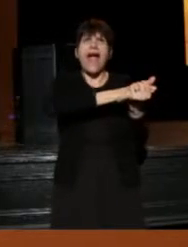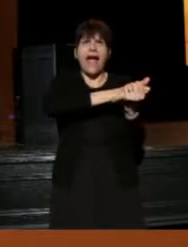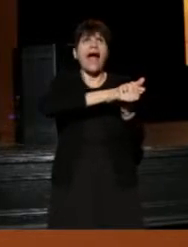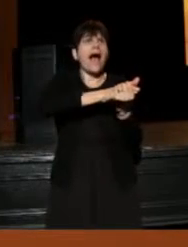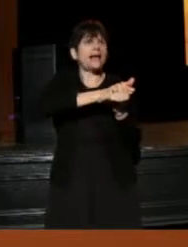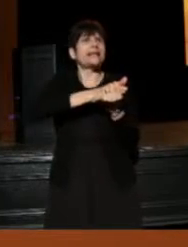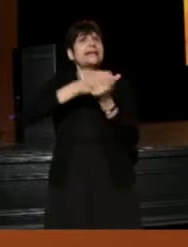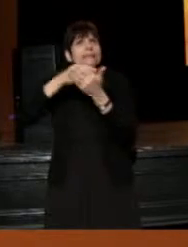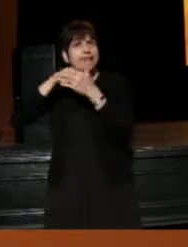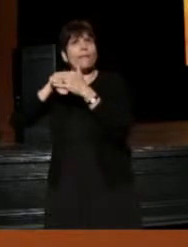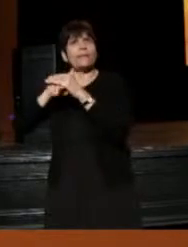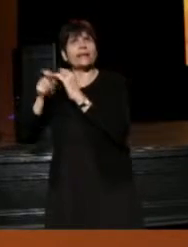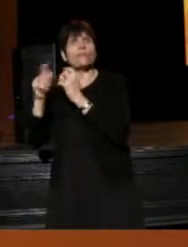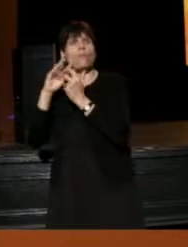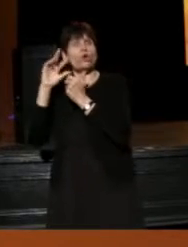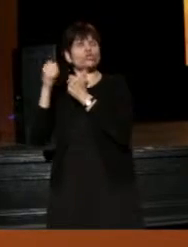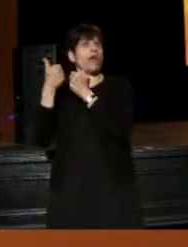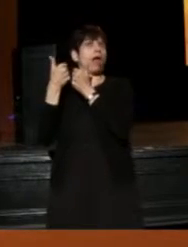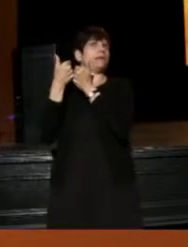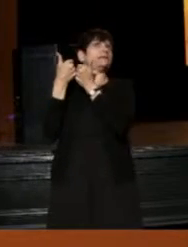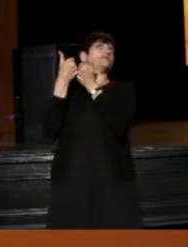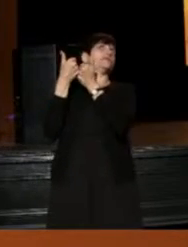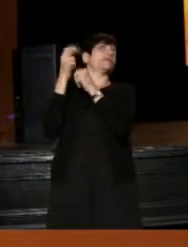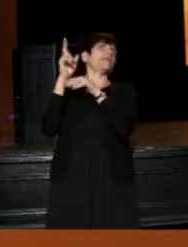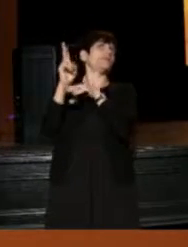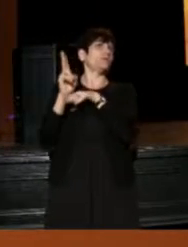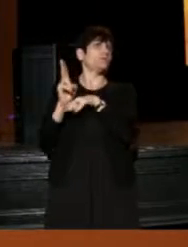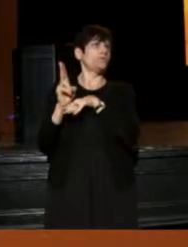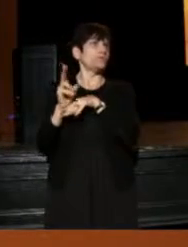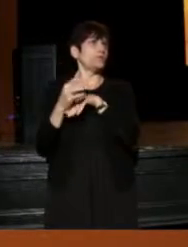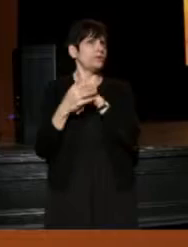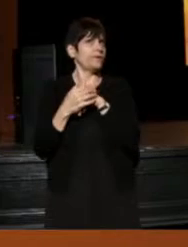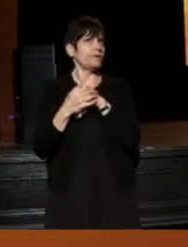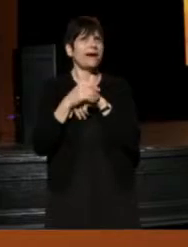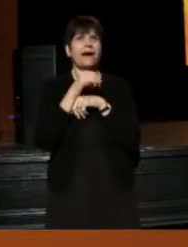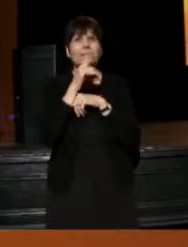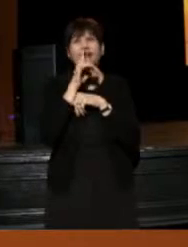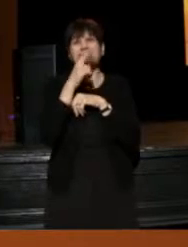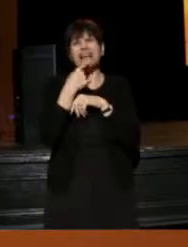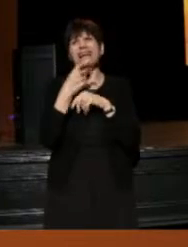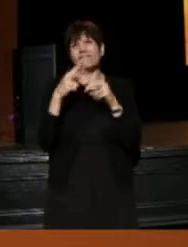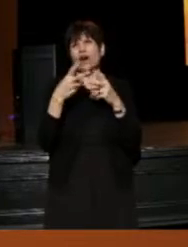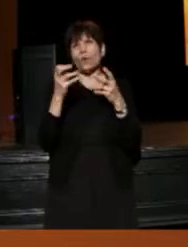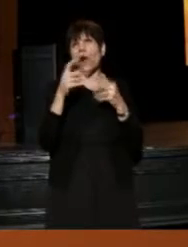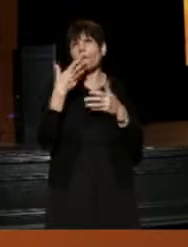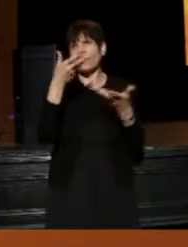in something that's a little bit more challenging that you might be used to. I'm not saying it very well, but there you go.